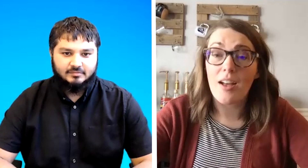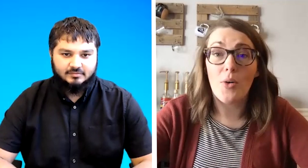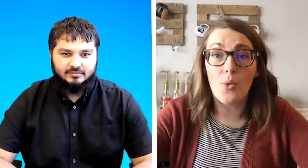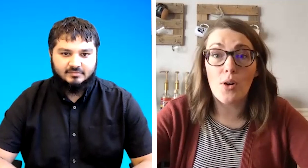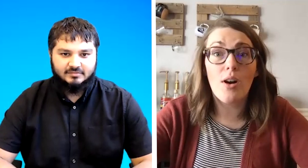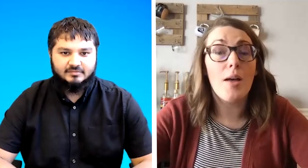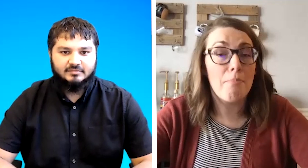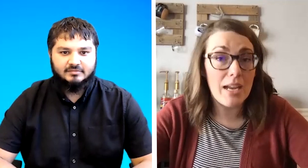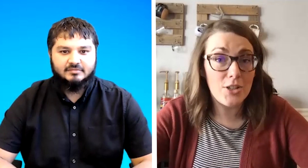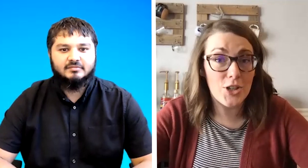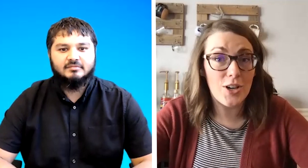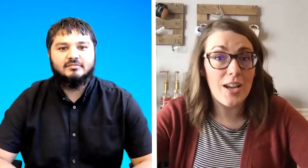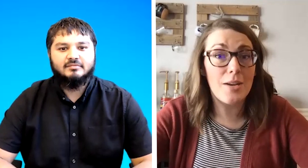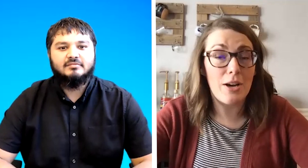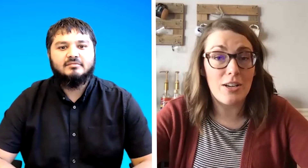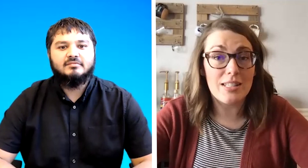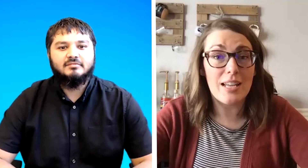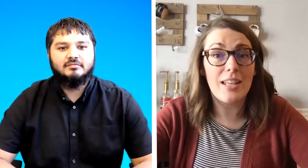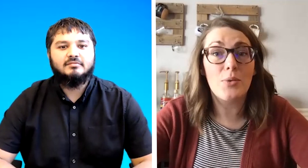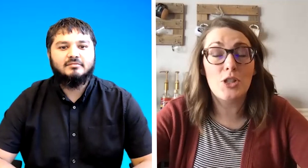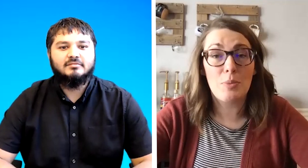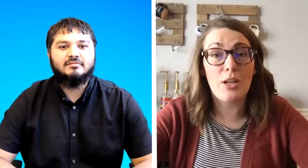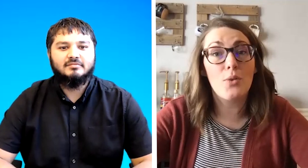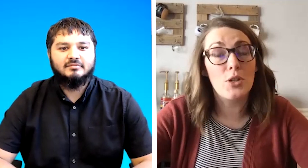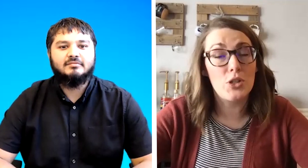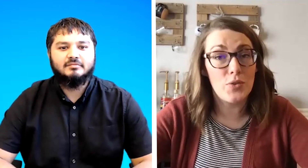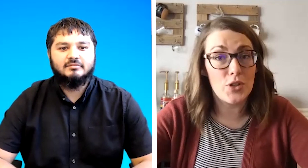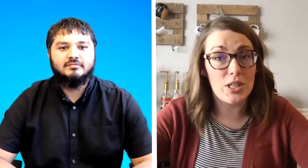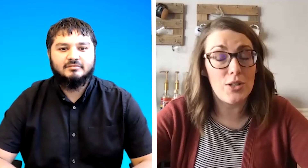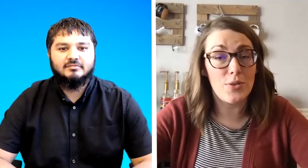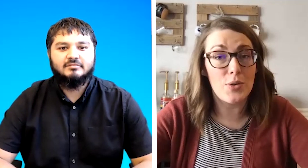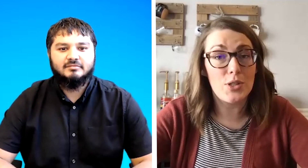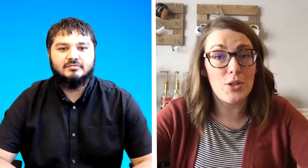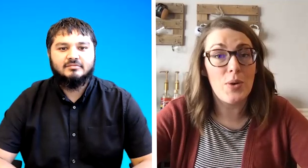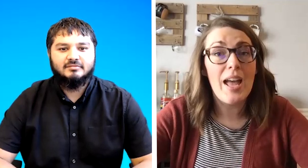or a major in american sign language depending on which university you go to